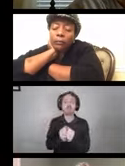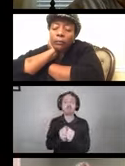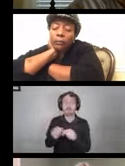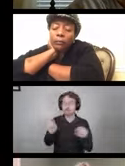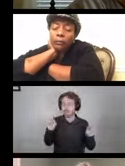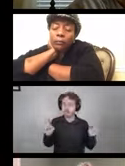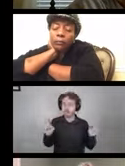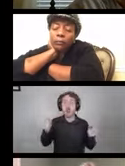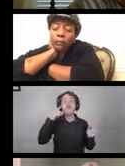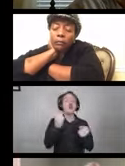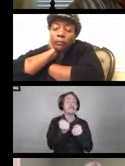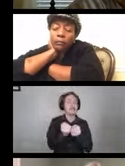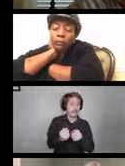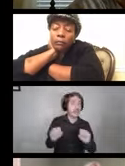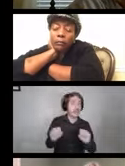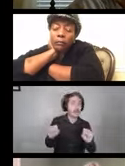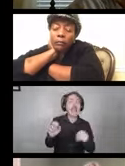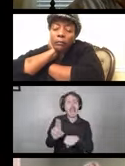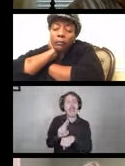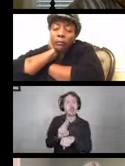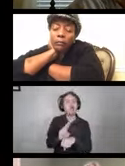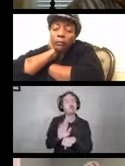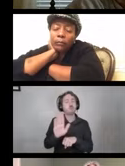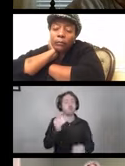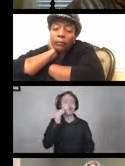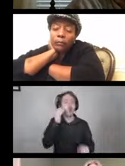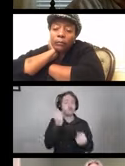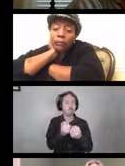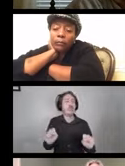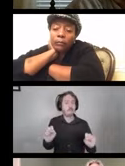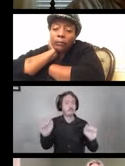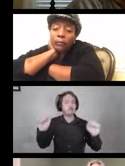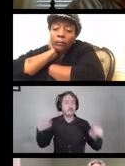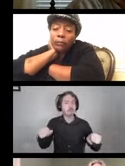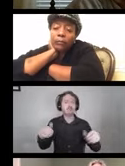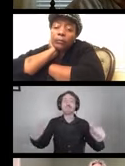and can be used at home in a safe way. Next slide.